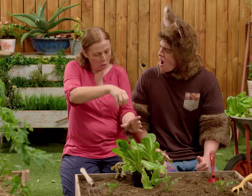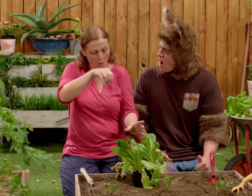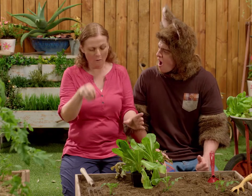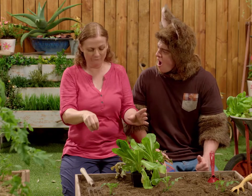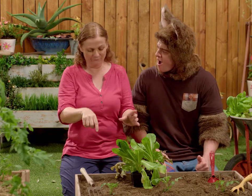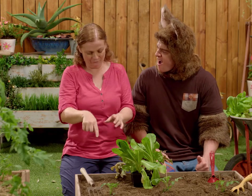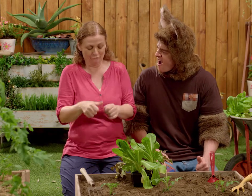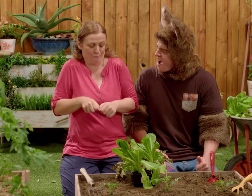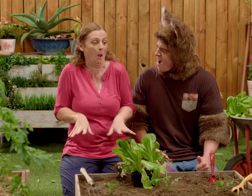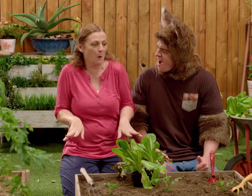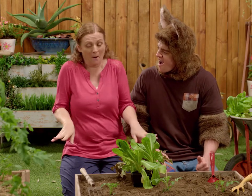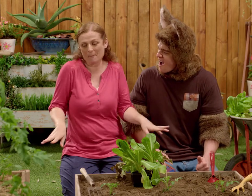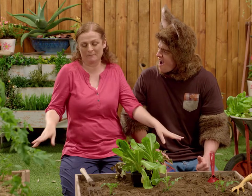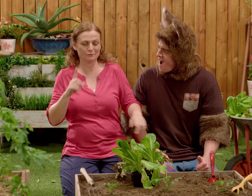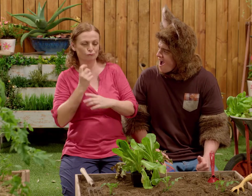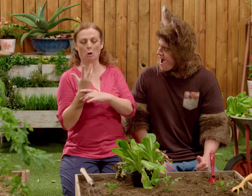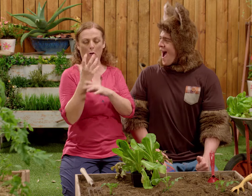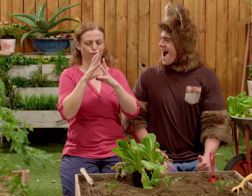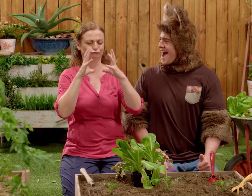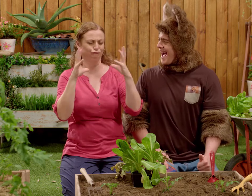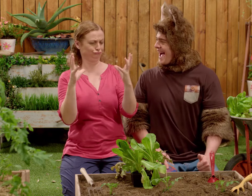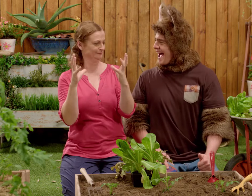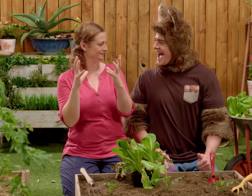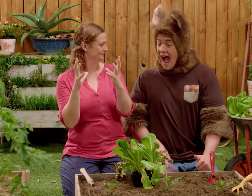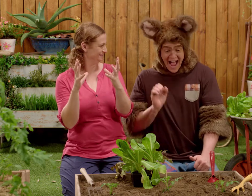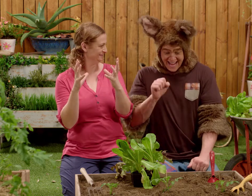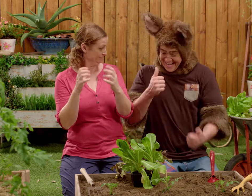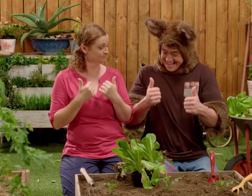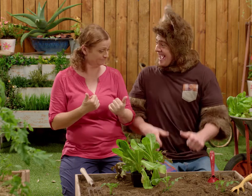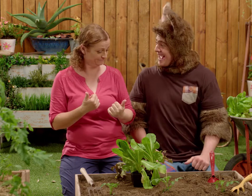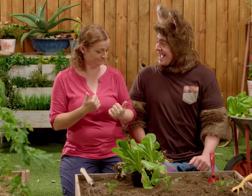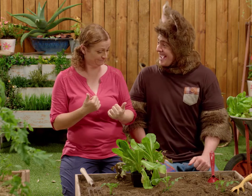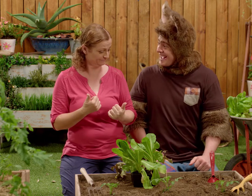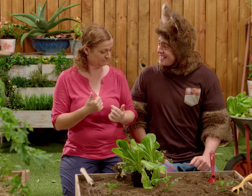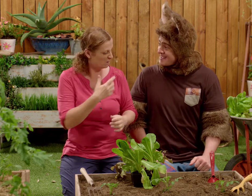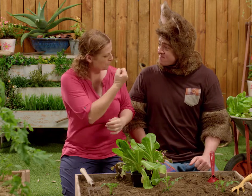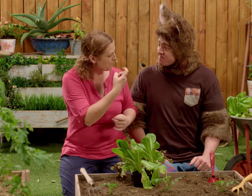We need to take them out of the little pots, and plant them in the garden here. So the roots have got somewhere to grow.